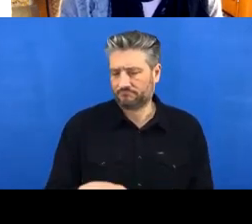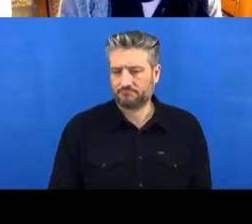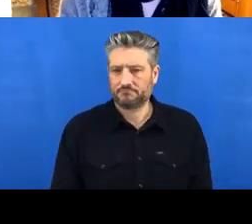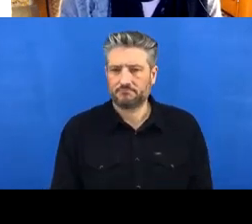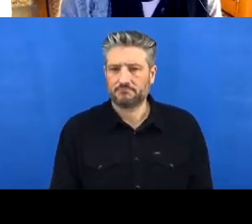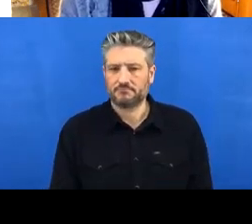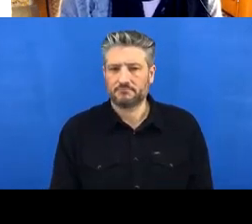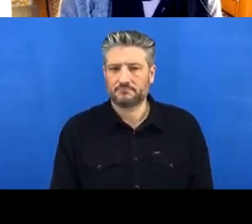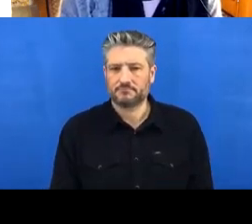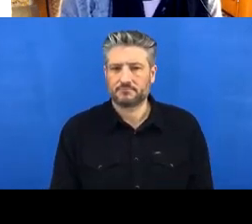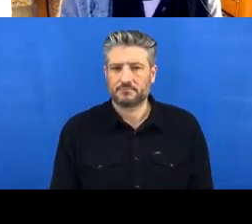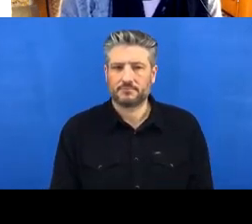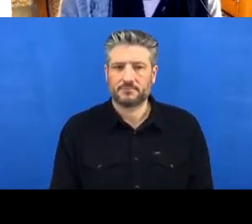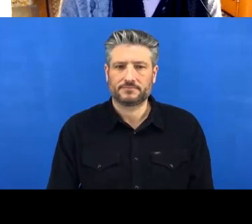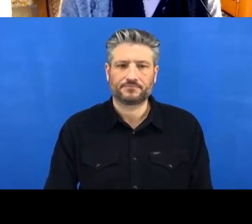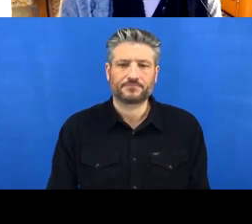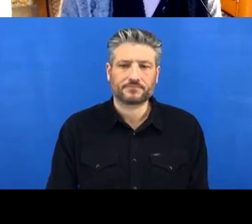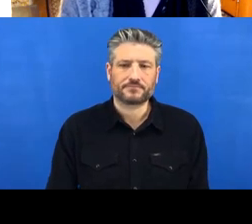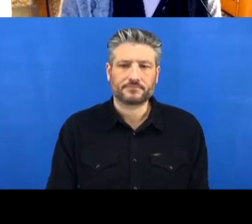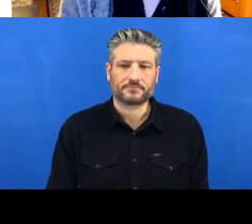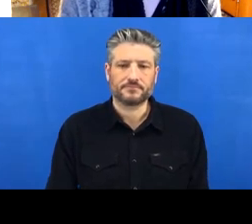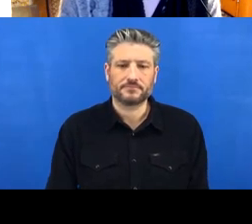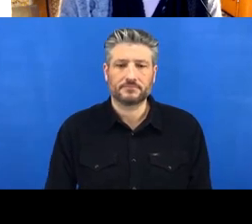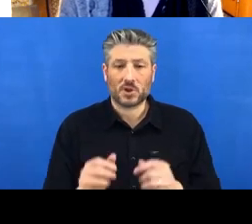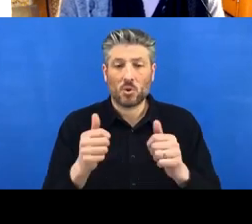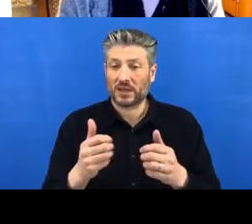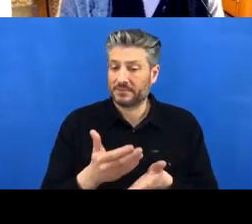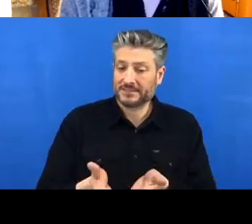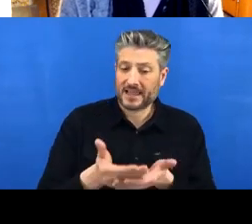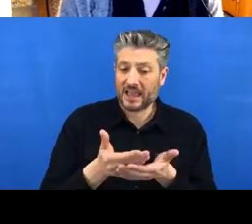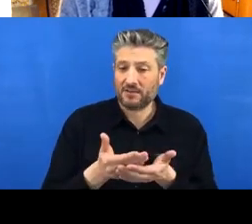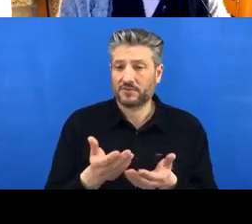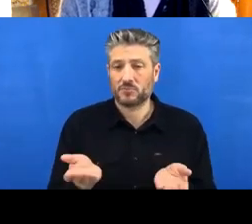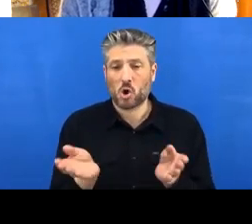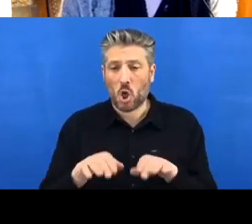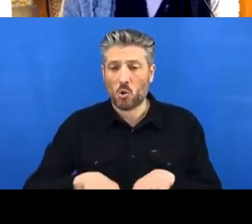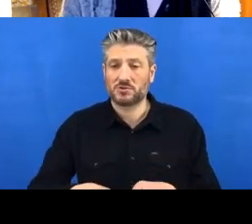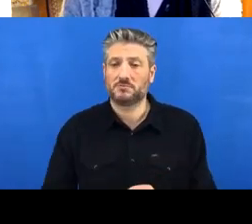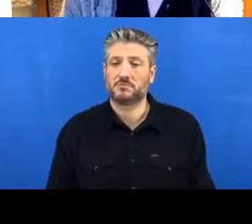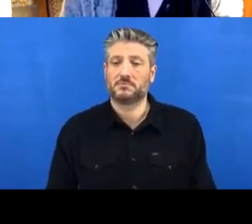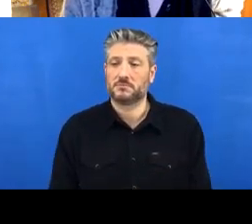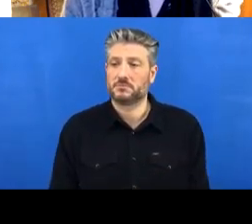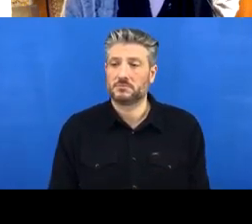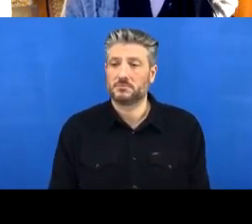Okay, and then save it and close.